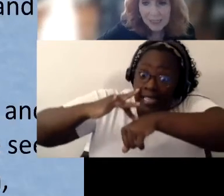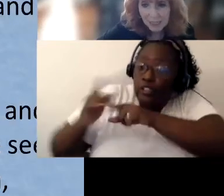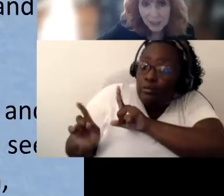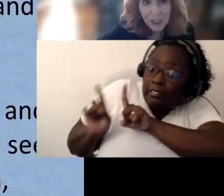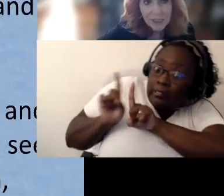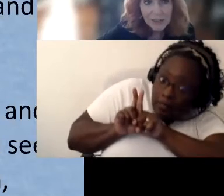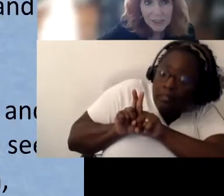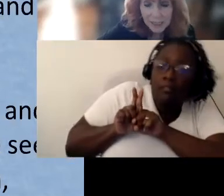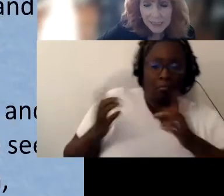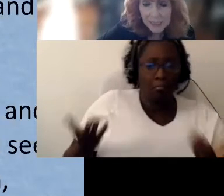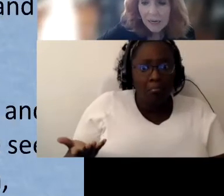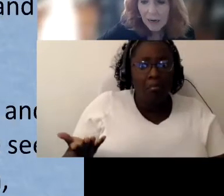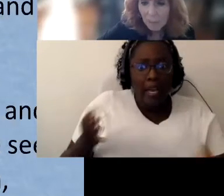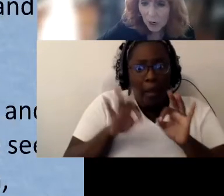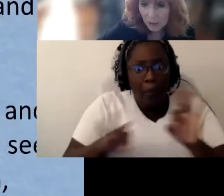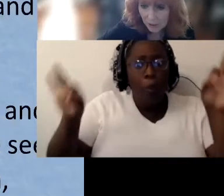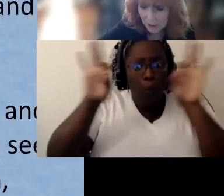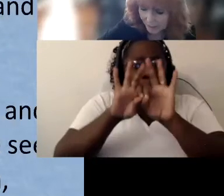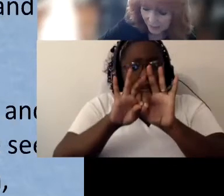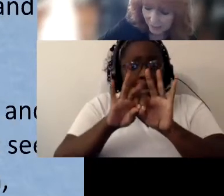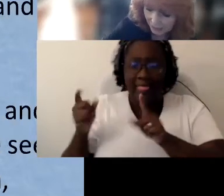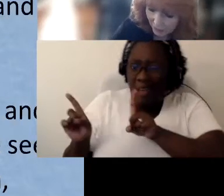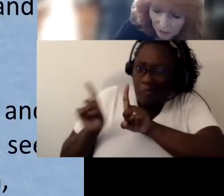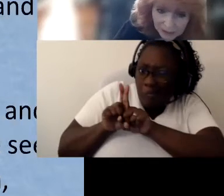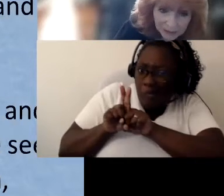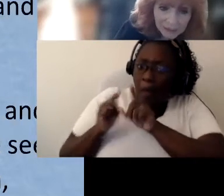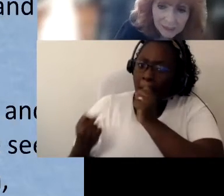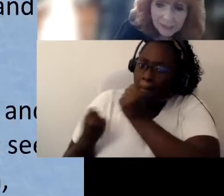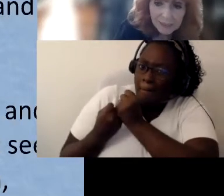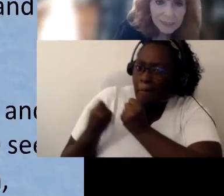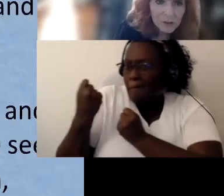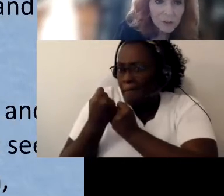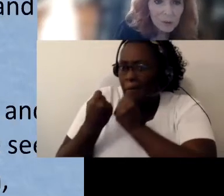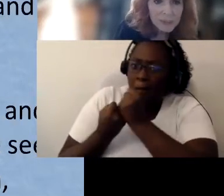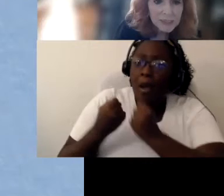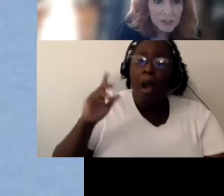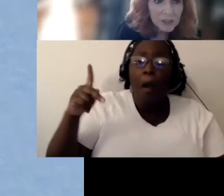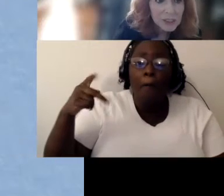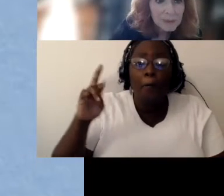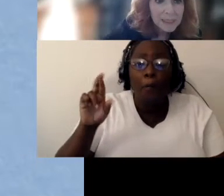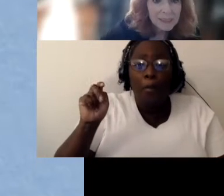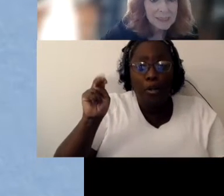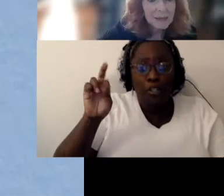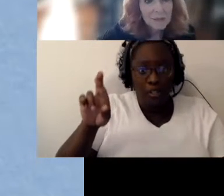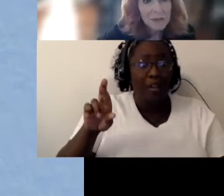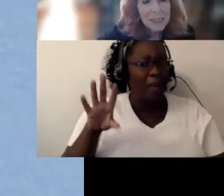touch and there is a partner and again I wanted to give you that research because it's helpful